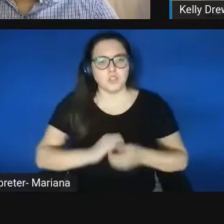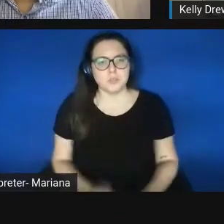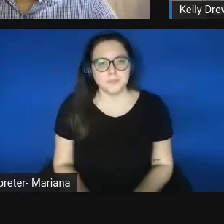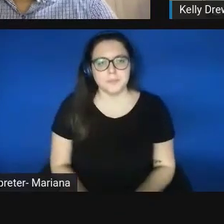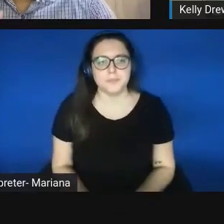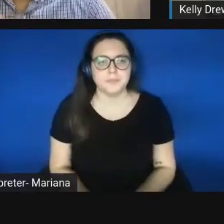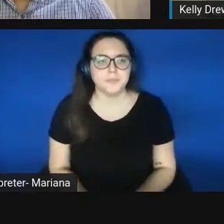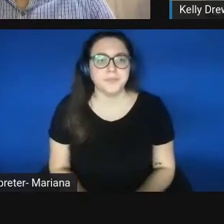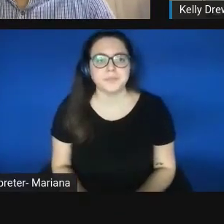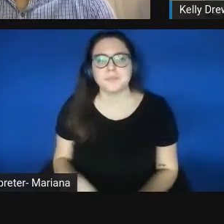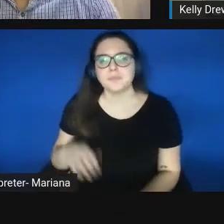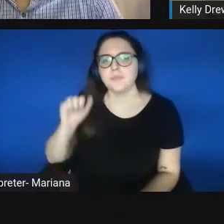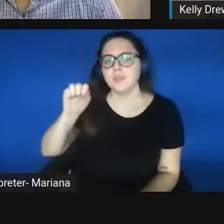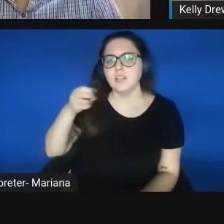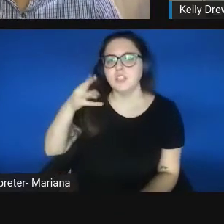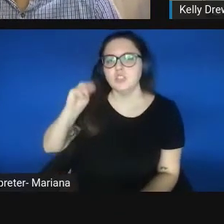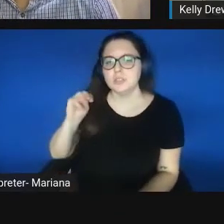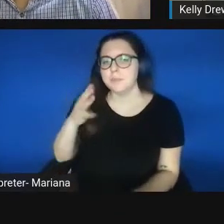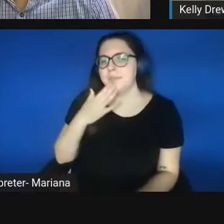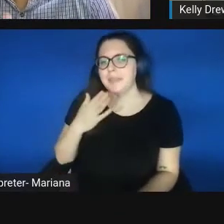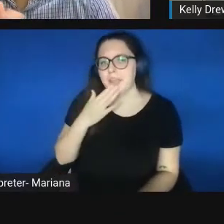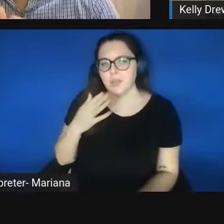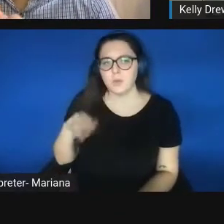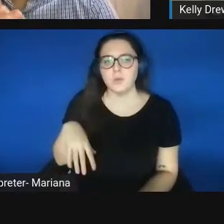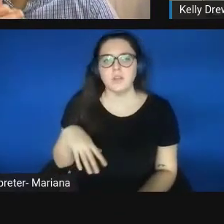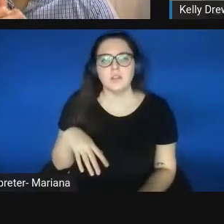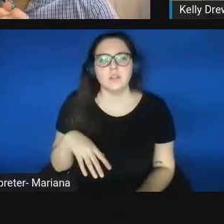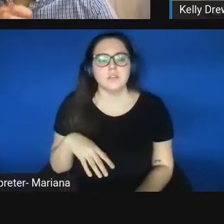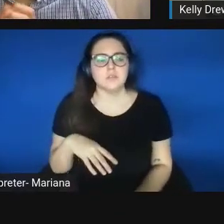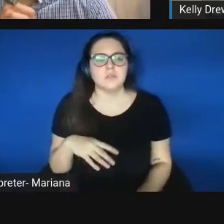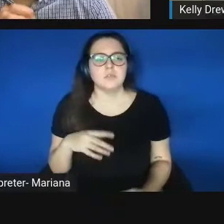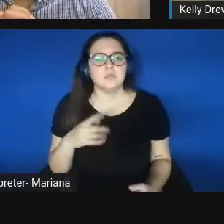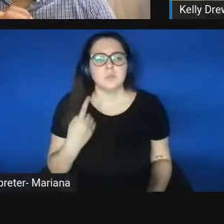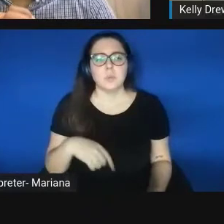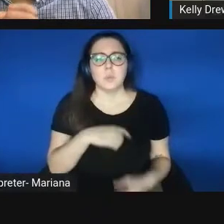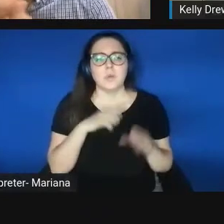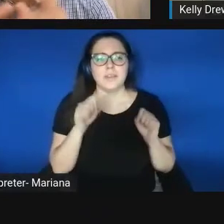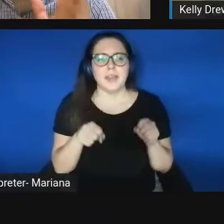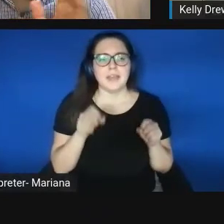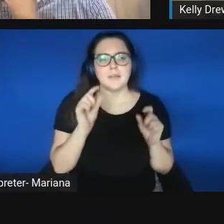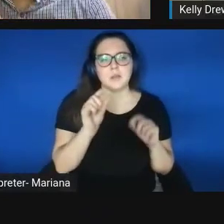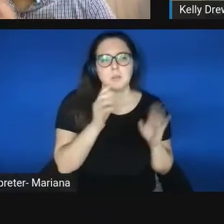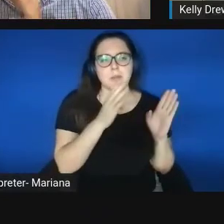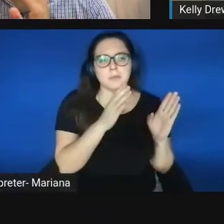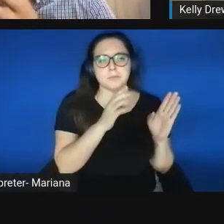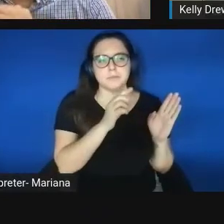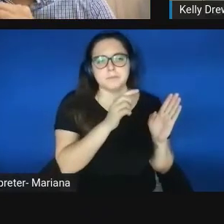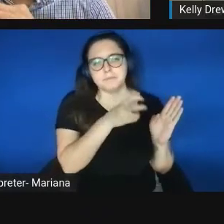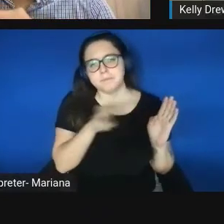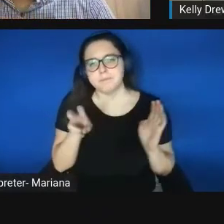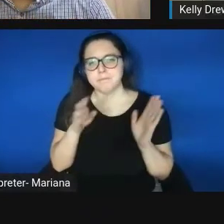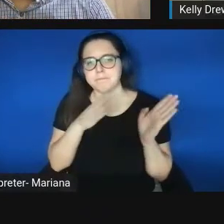Ashim Subedee: Thank you, Monique. So maybe switching gears a little bit, I kind of talked a little bit about